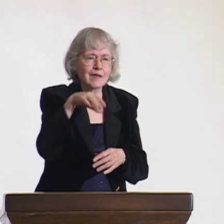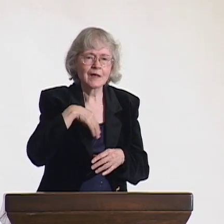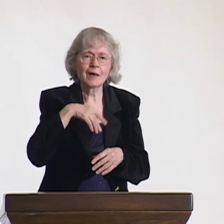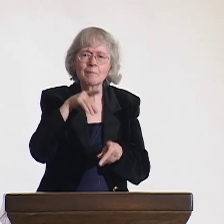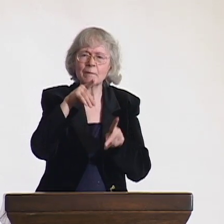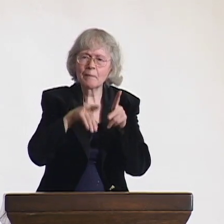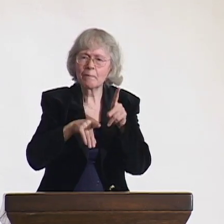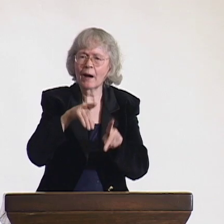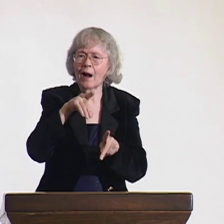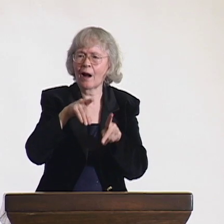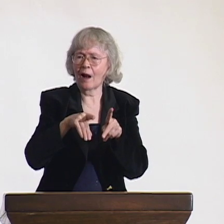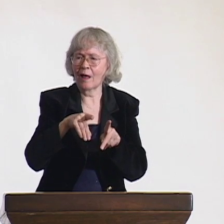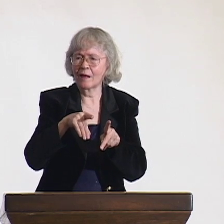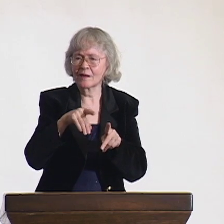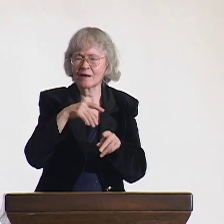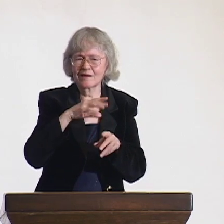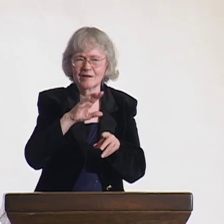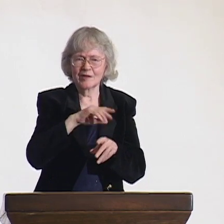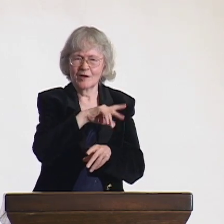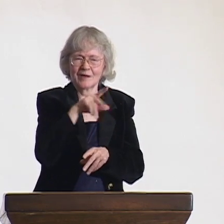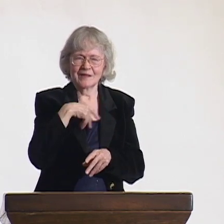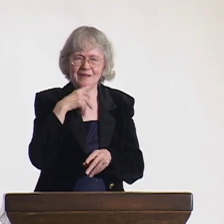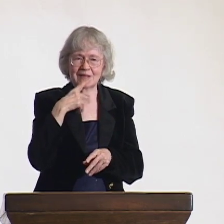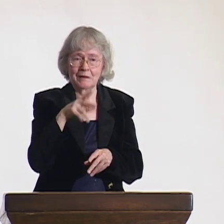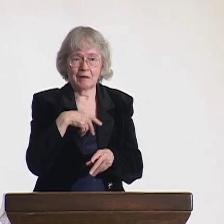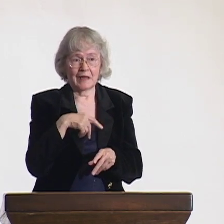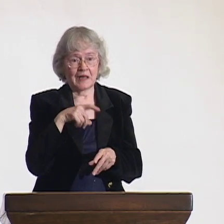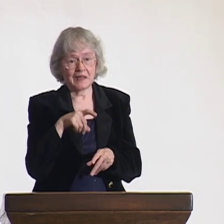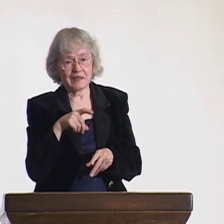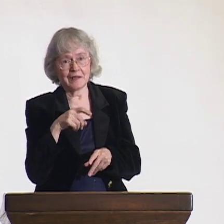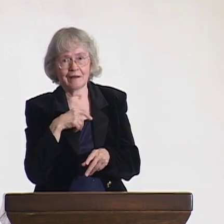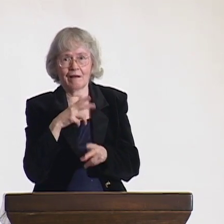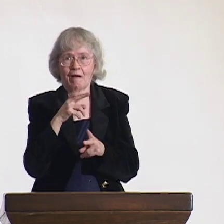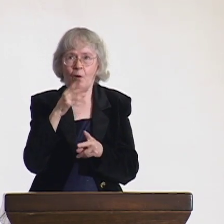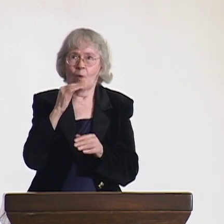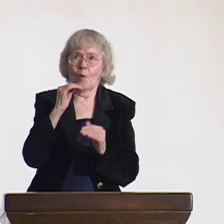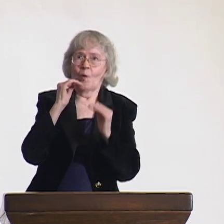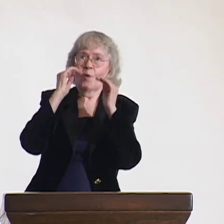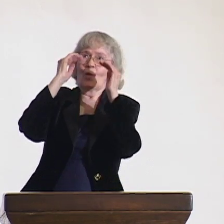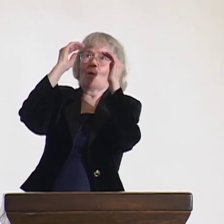When you see people in need, nothing is overwhelming.